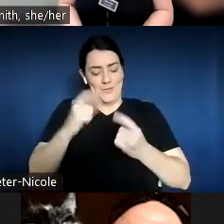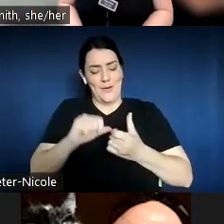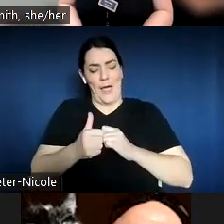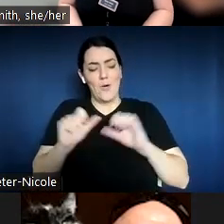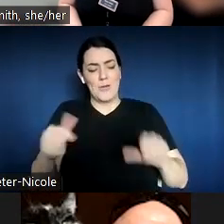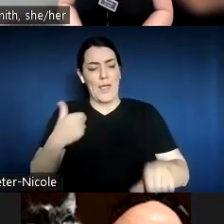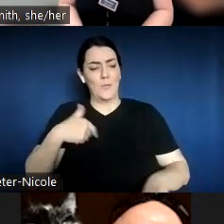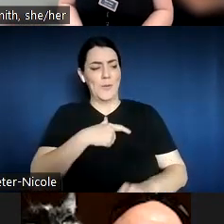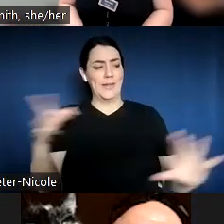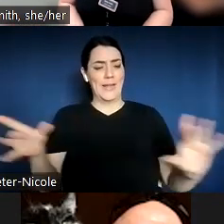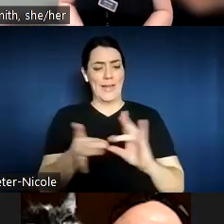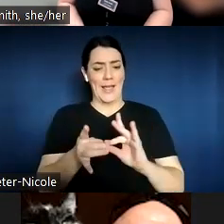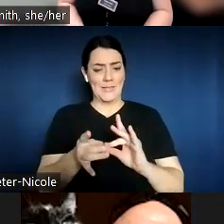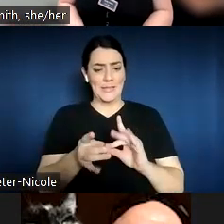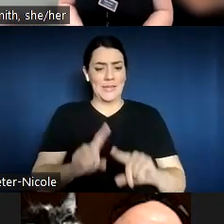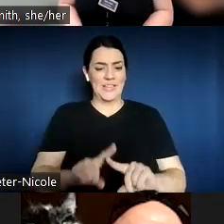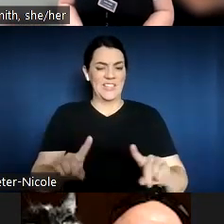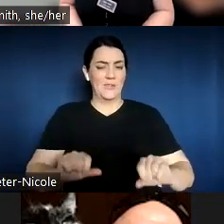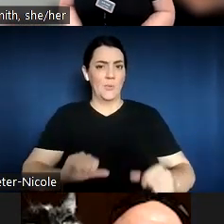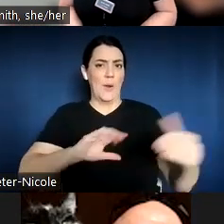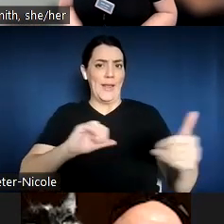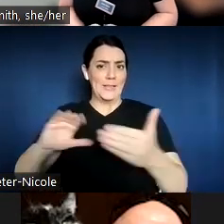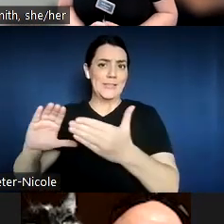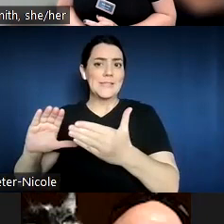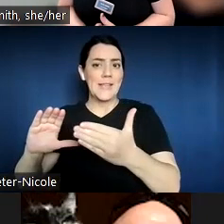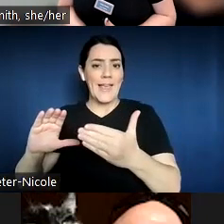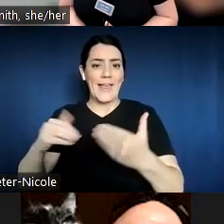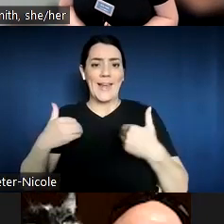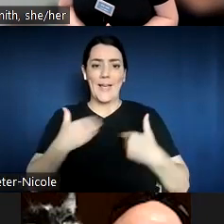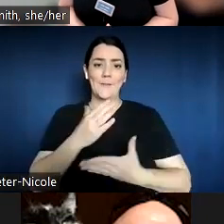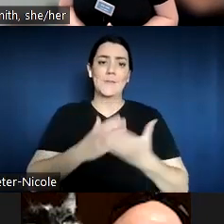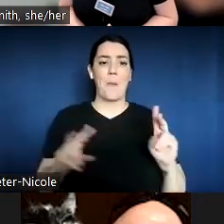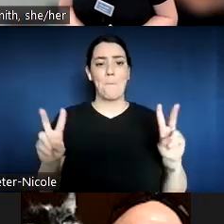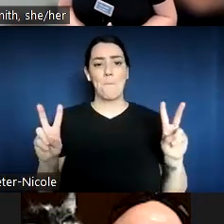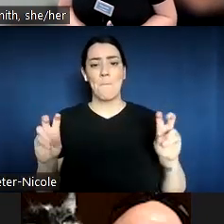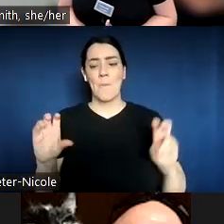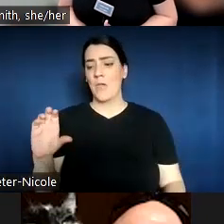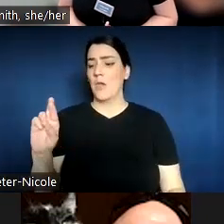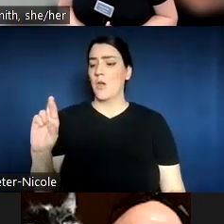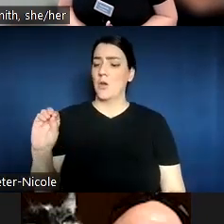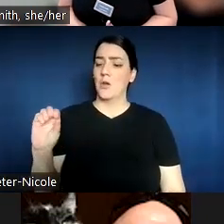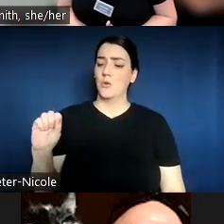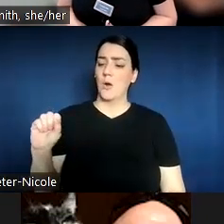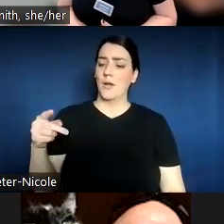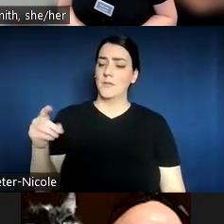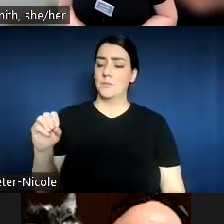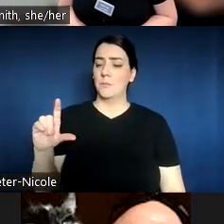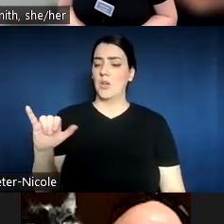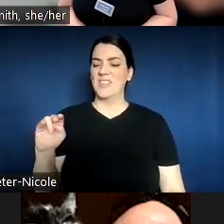way and also maybe open up some cross-pollination. Kind of to piggyback off what Jonathan was saying, of the great ideas you left with to